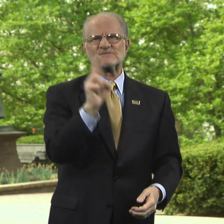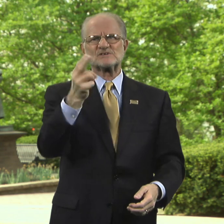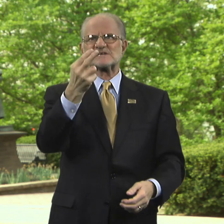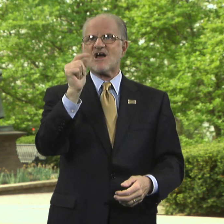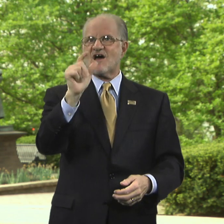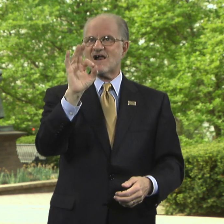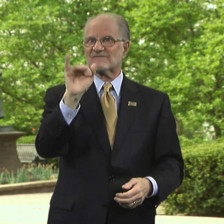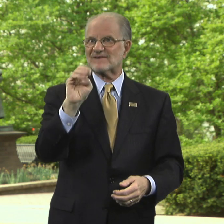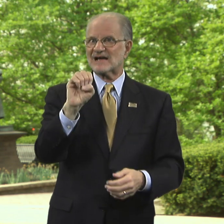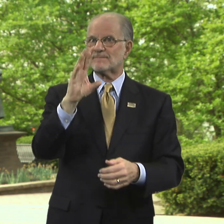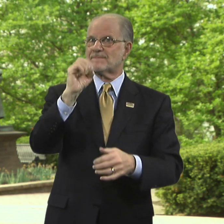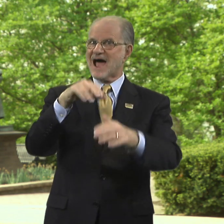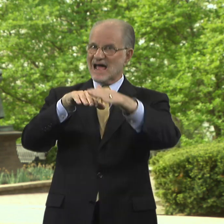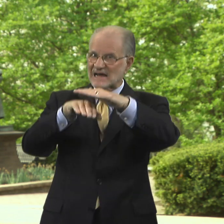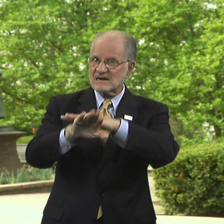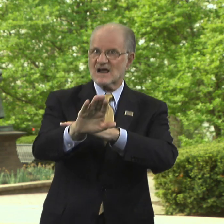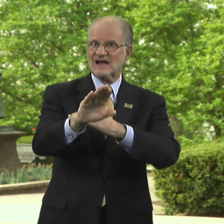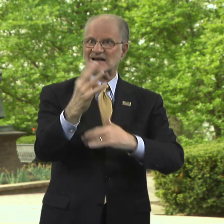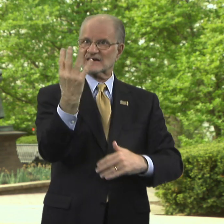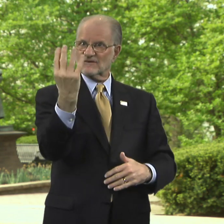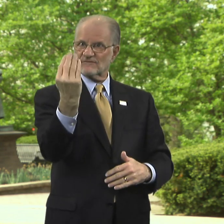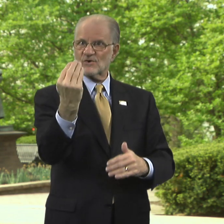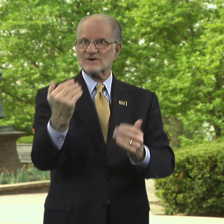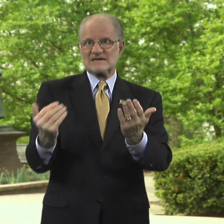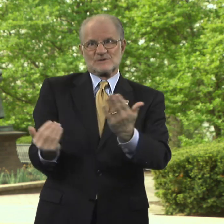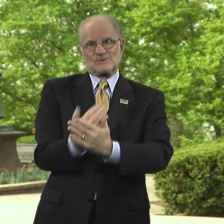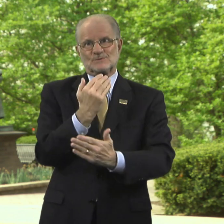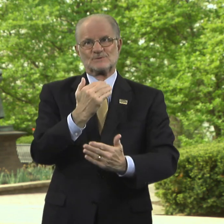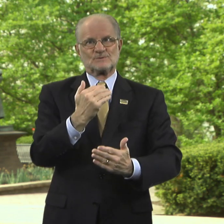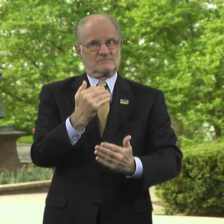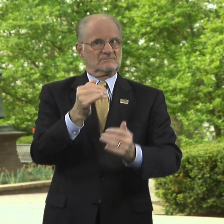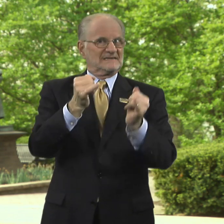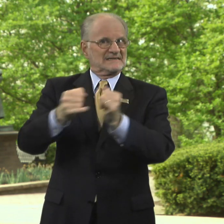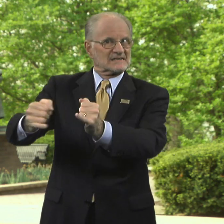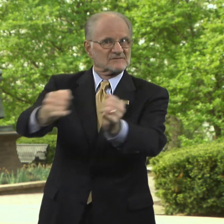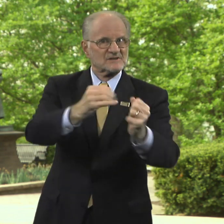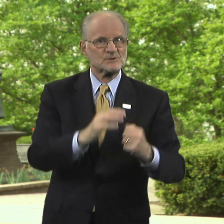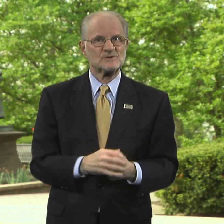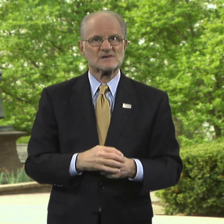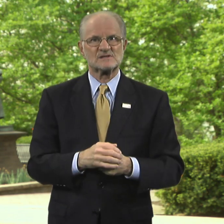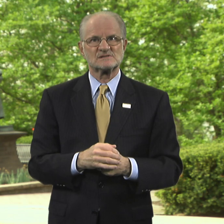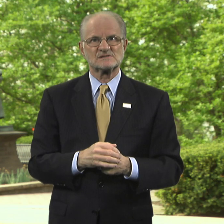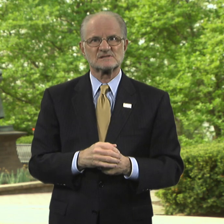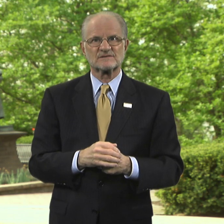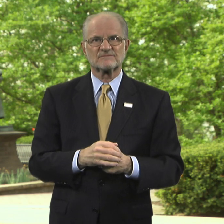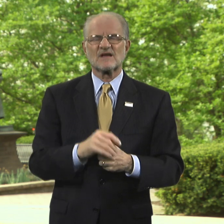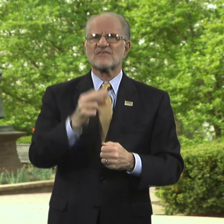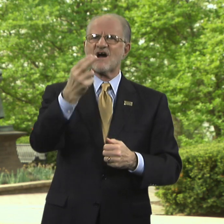by inducting 14 new individuals.